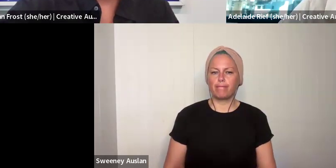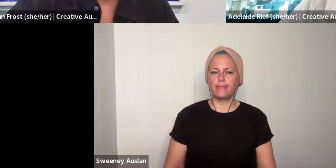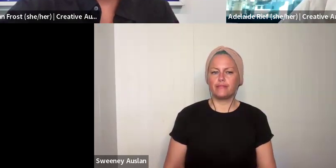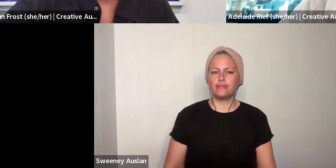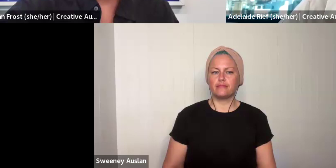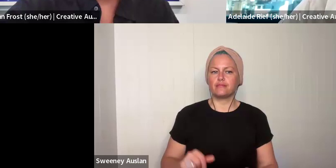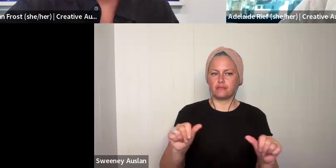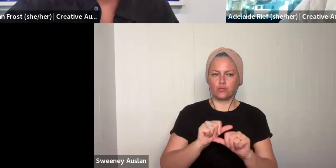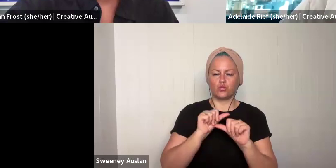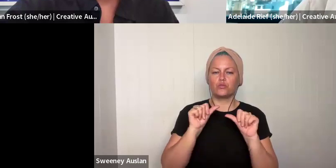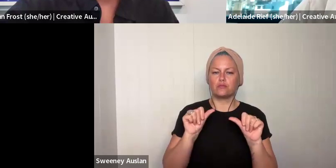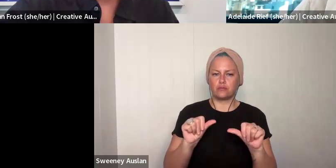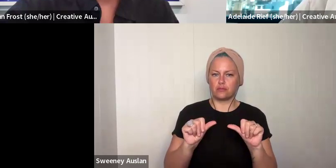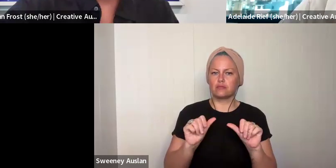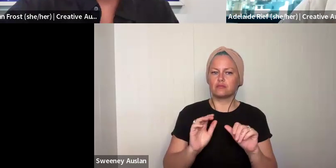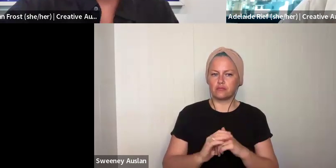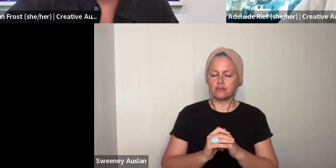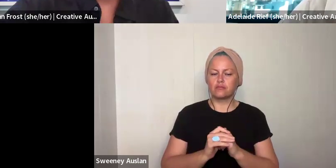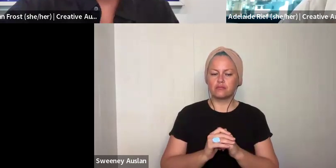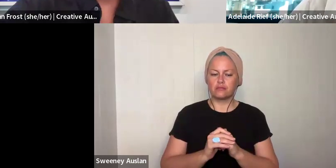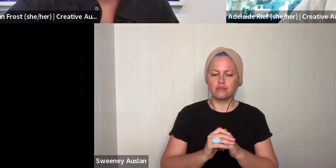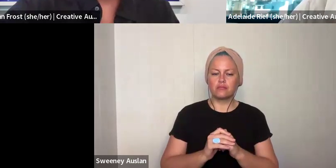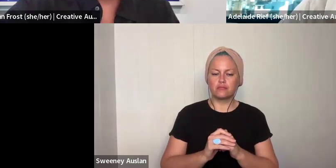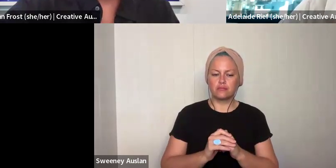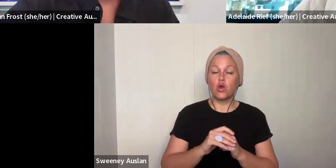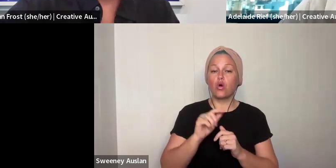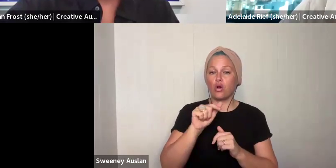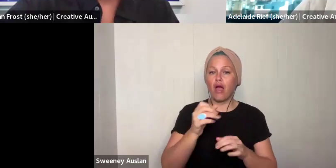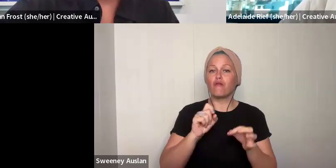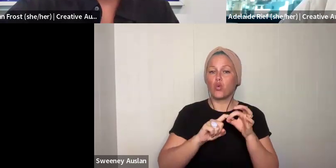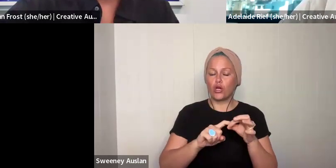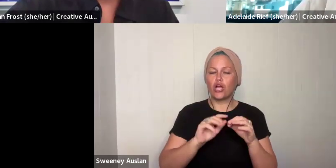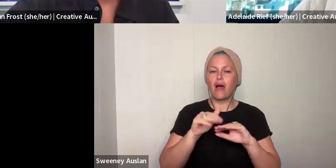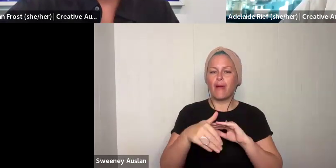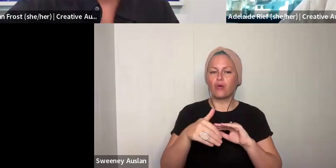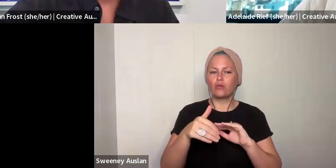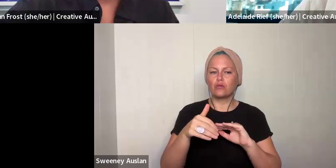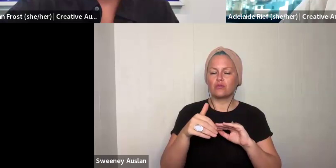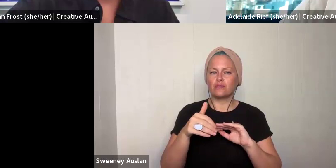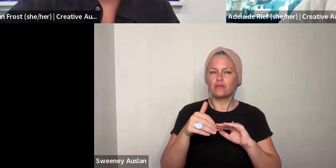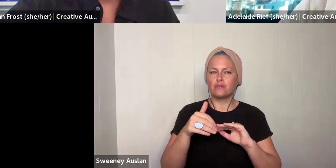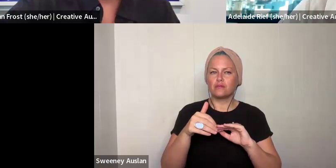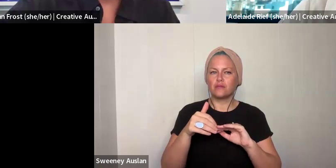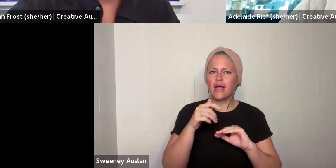commitment to that. And that is something that is really important to you./ In your practice. There is a question here